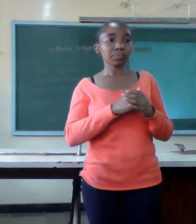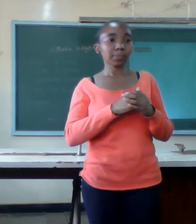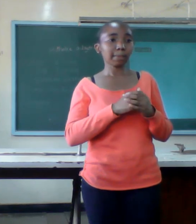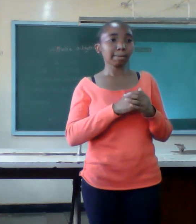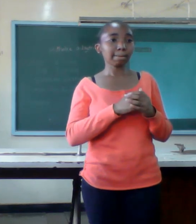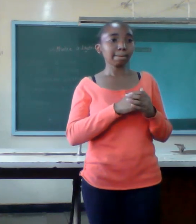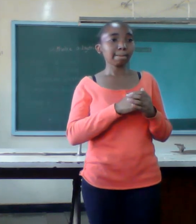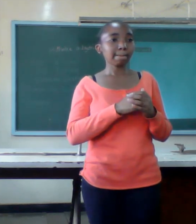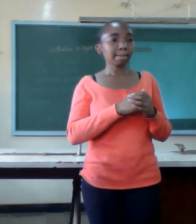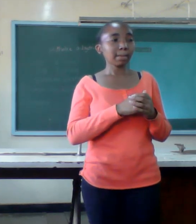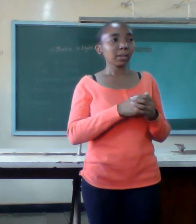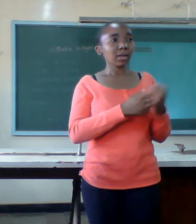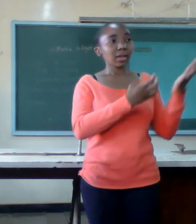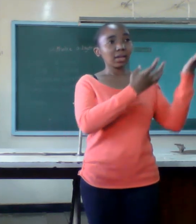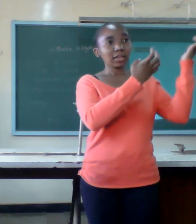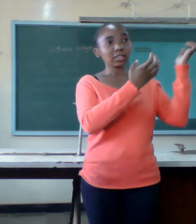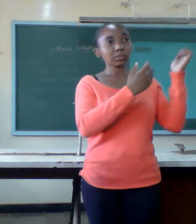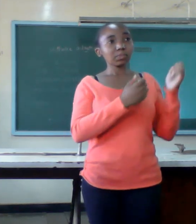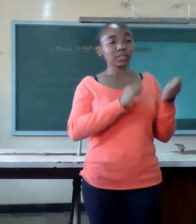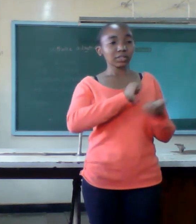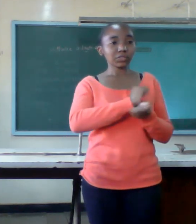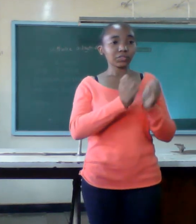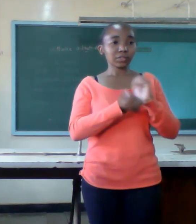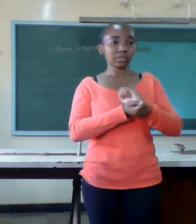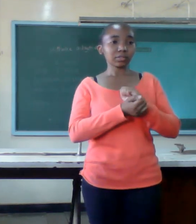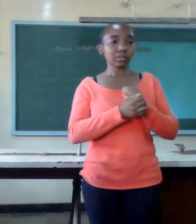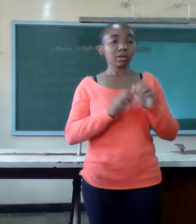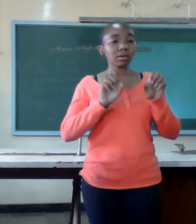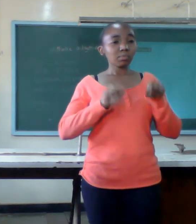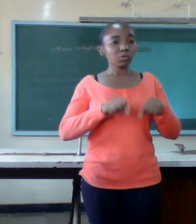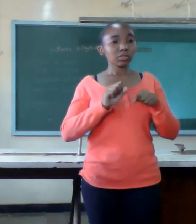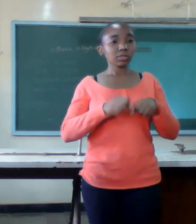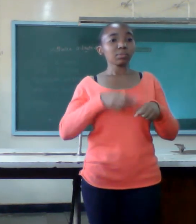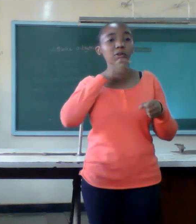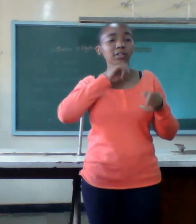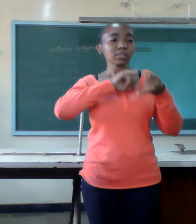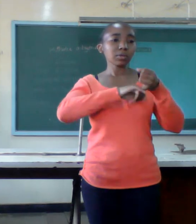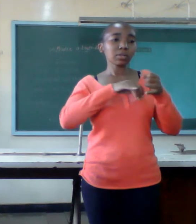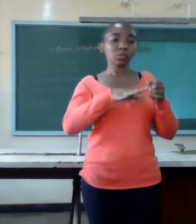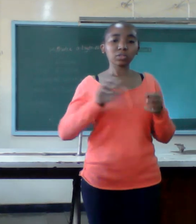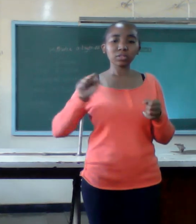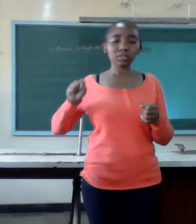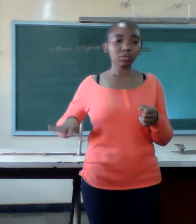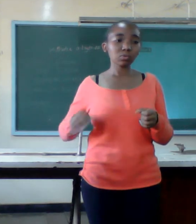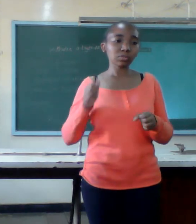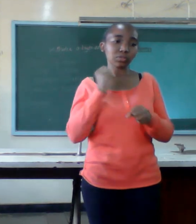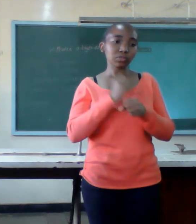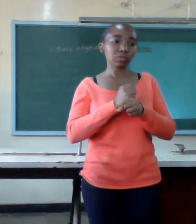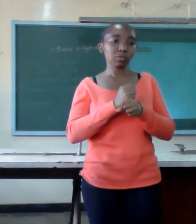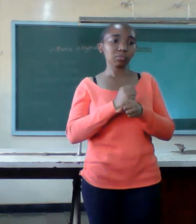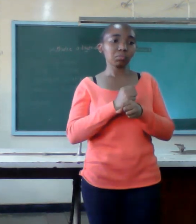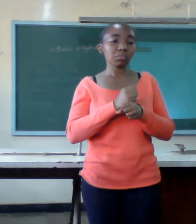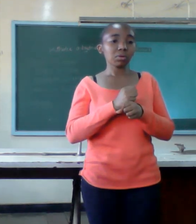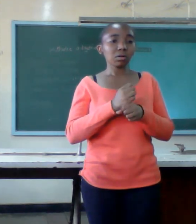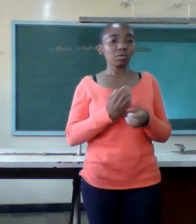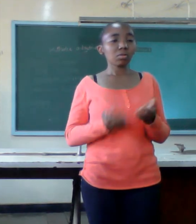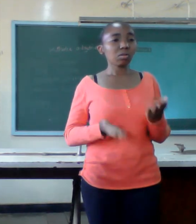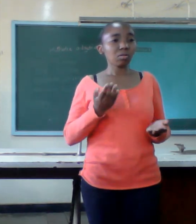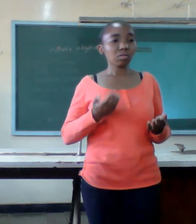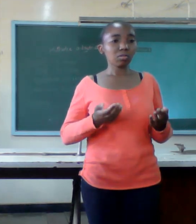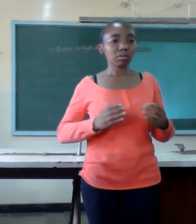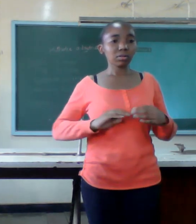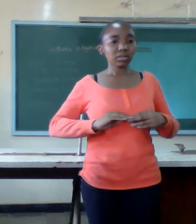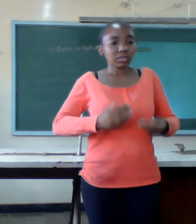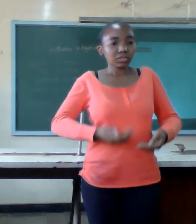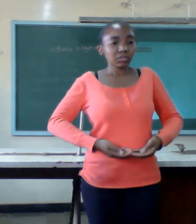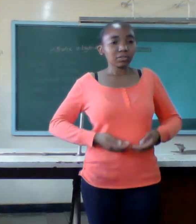husband can lose his good job or you may fail to have babies all please require you